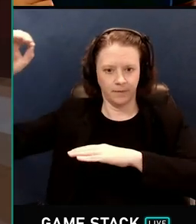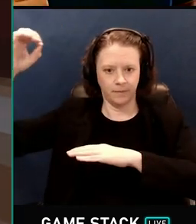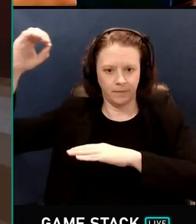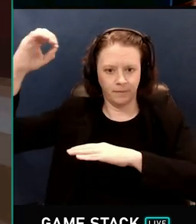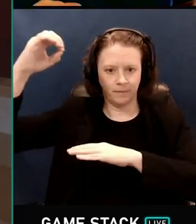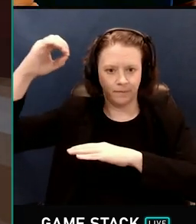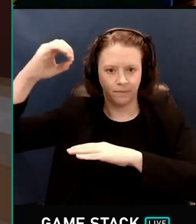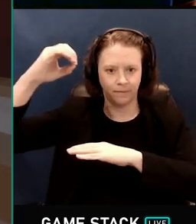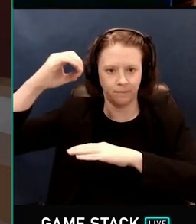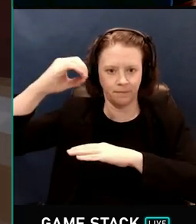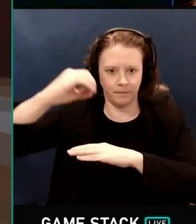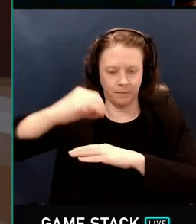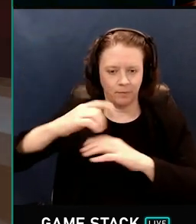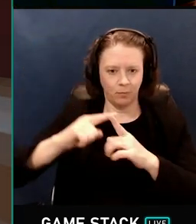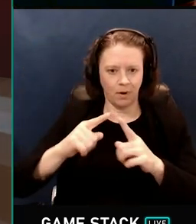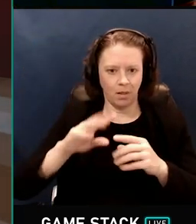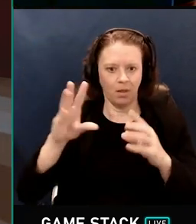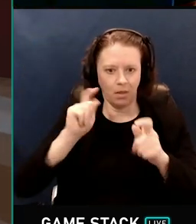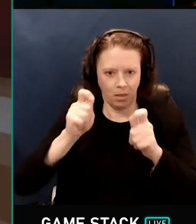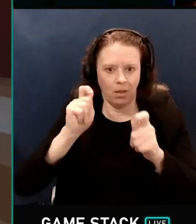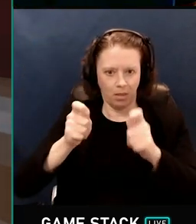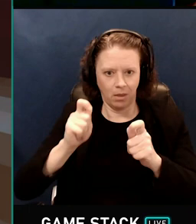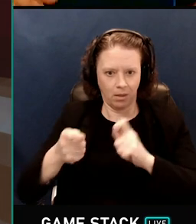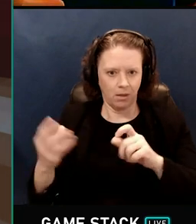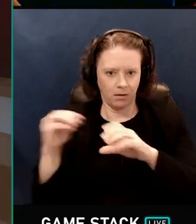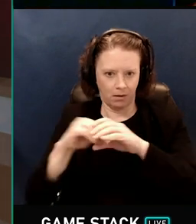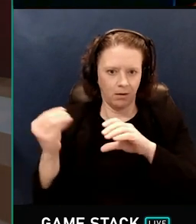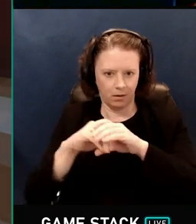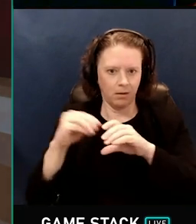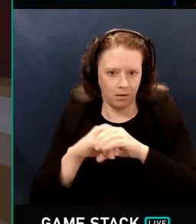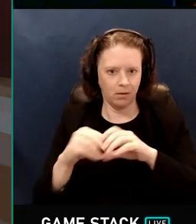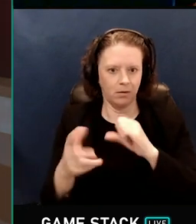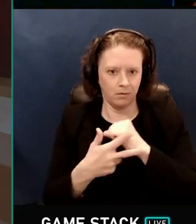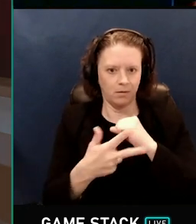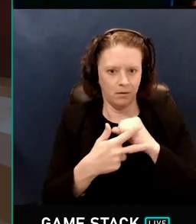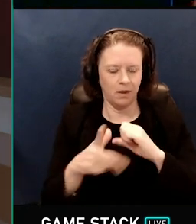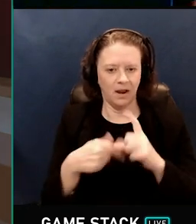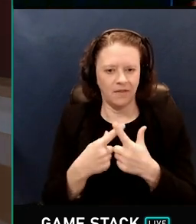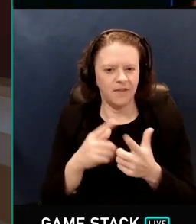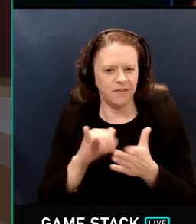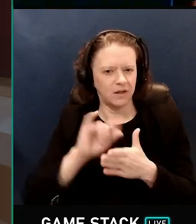and even then, this version of the cache is only used for rays that hit quite far away.